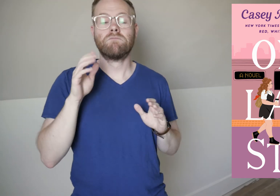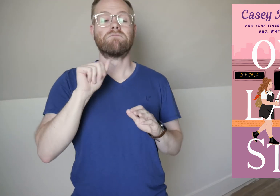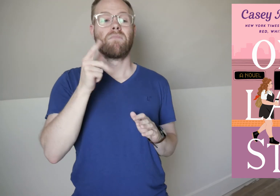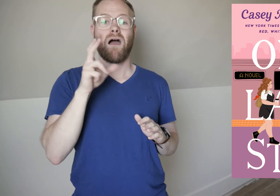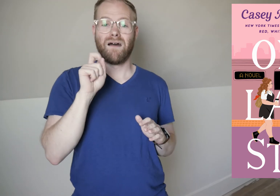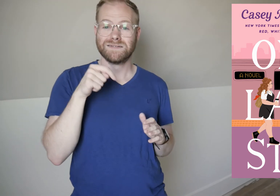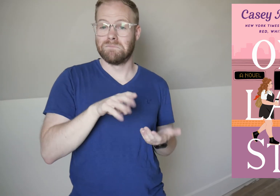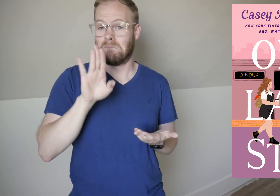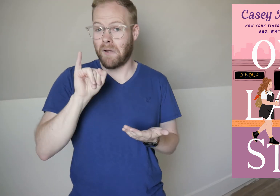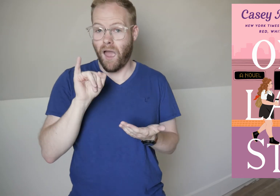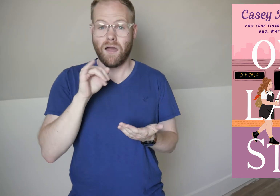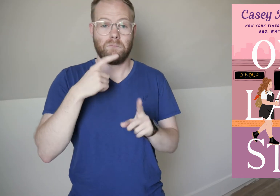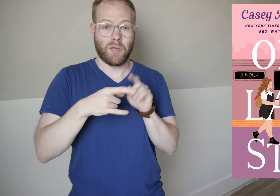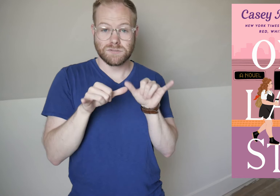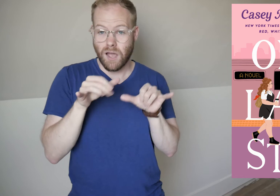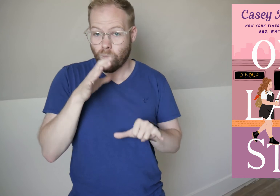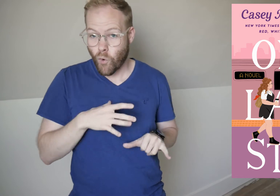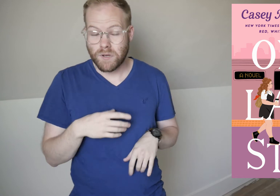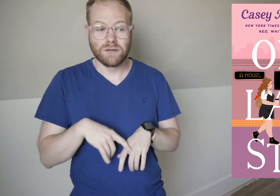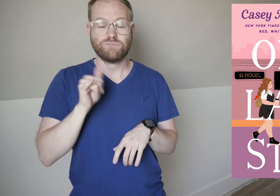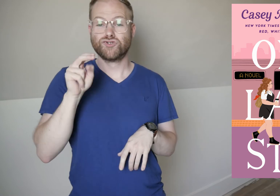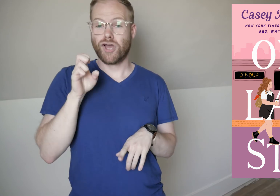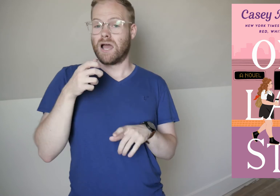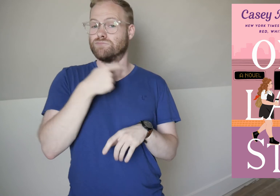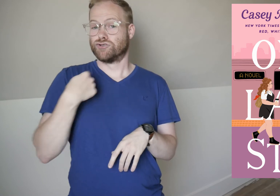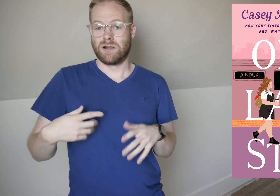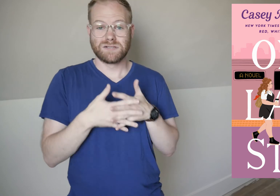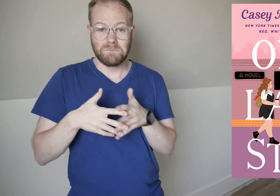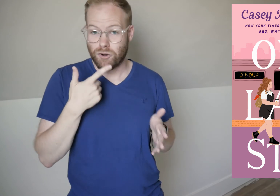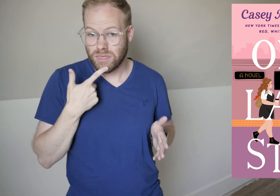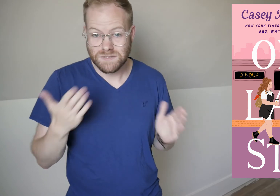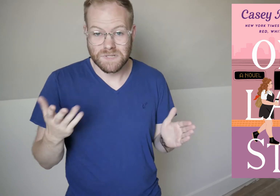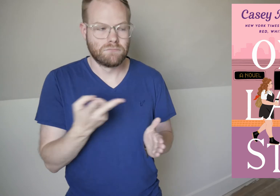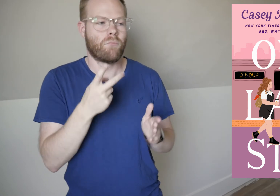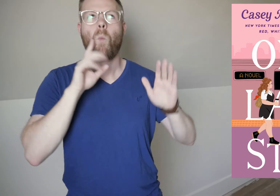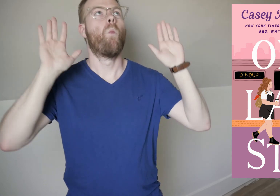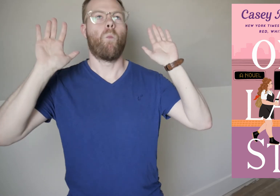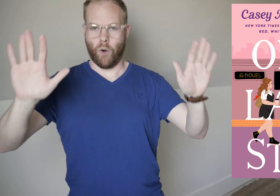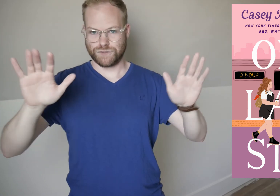August, a bisexual and plus-size woman, and Jane, a Chinese-American lesbian, are wonderful,